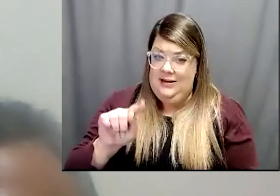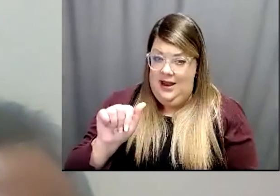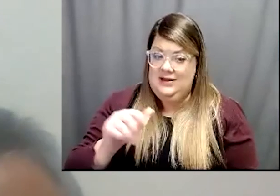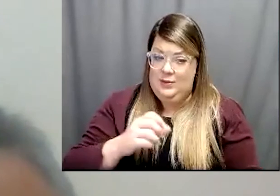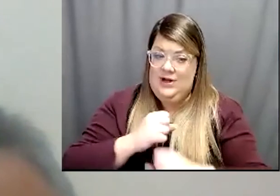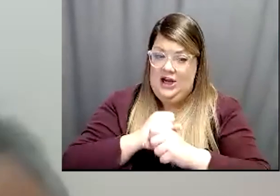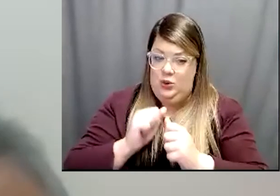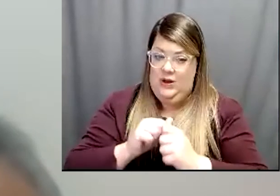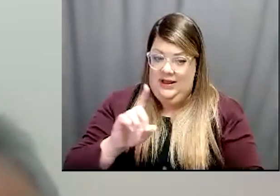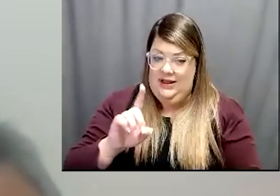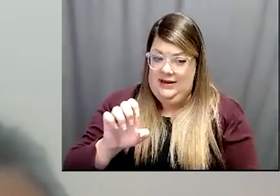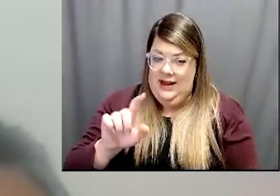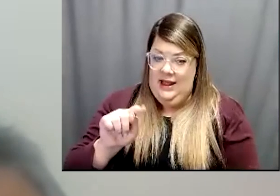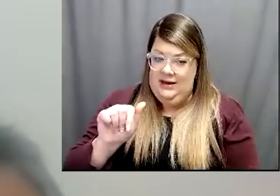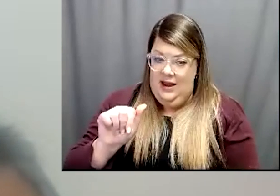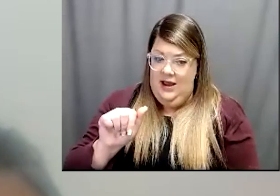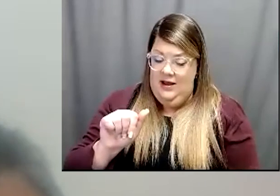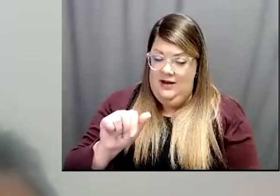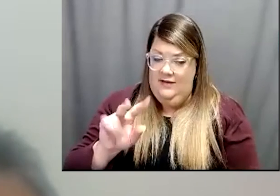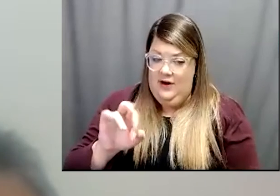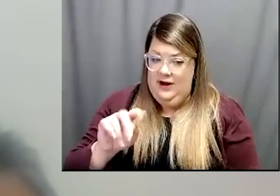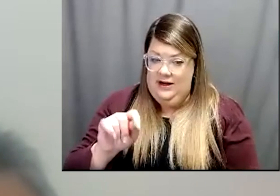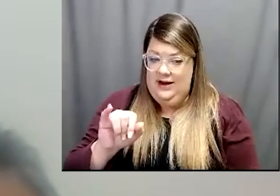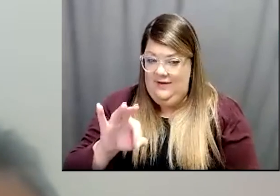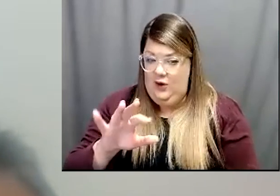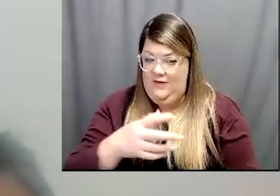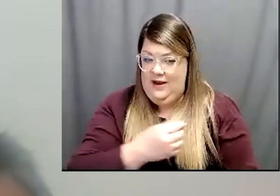We did have one more question in the chat. It says, "Good morning, if the current vaccine does